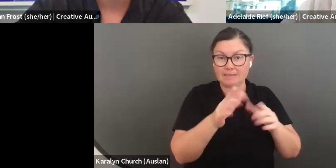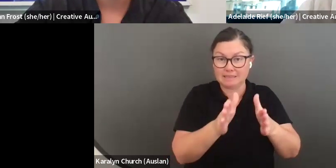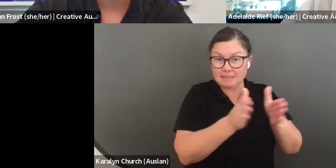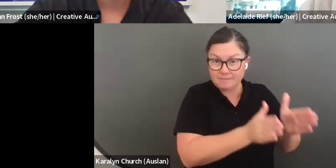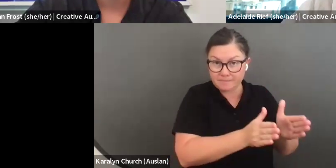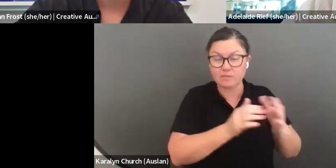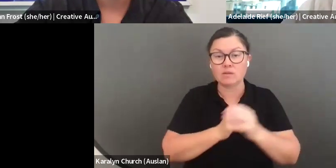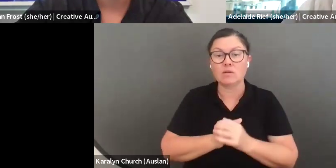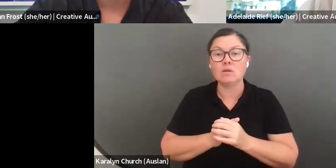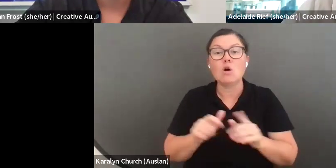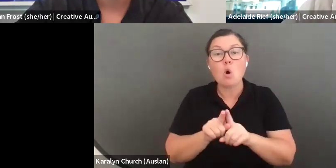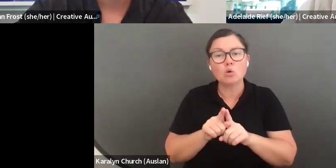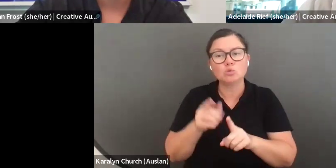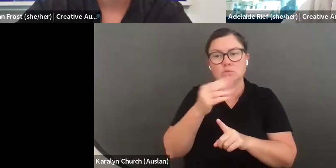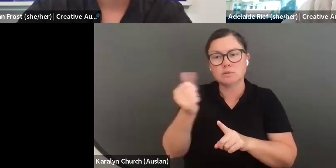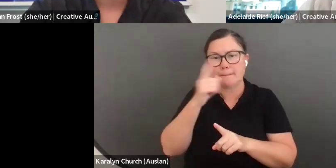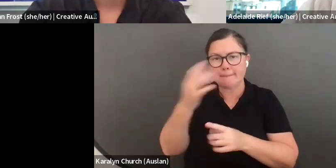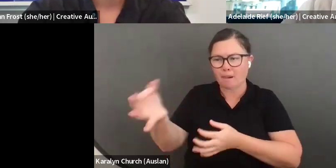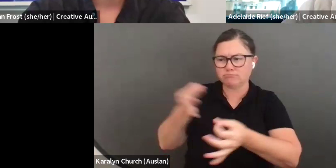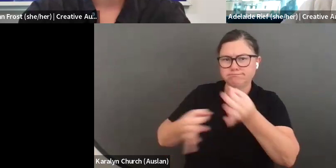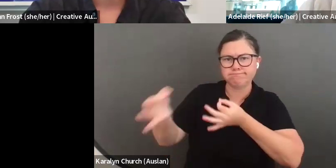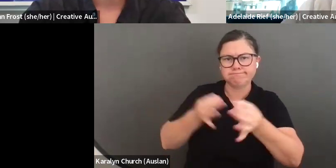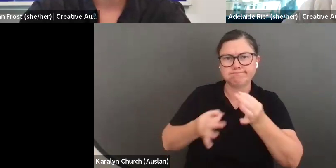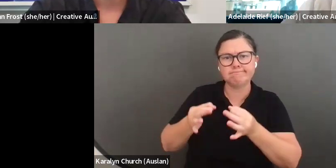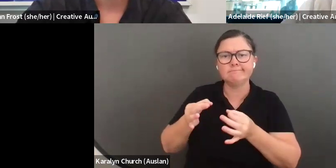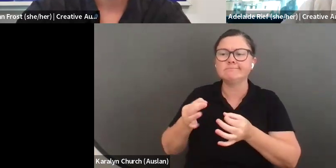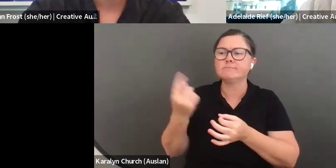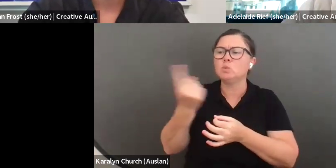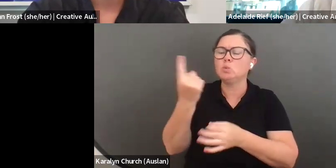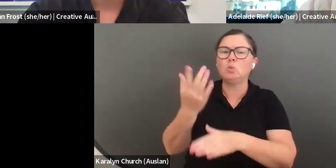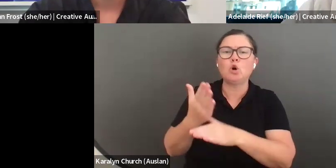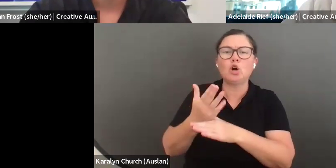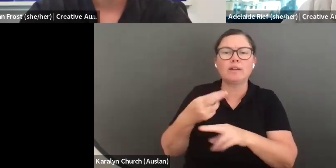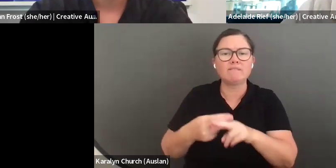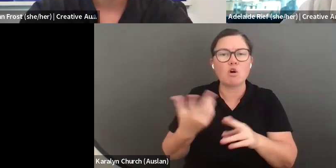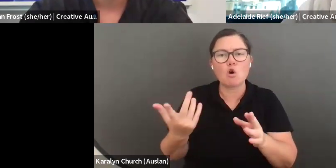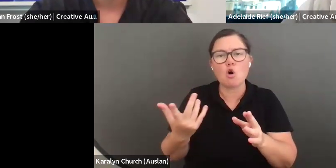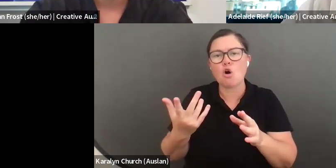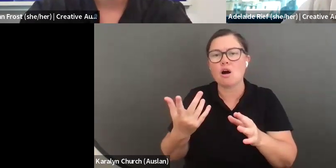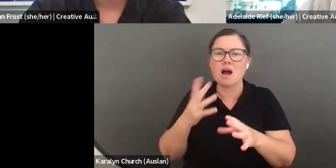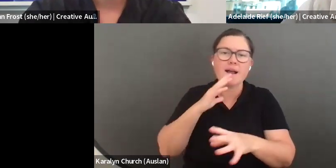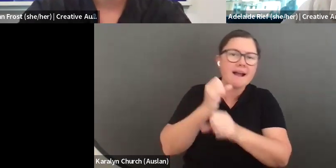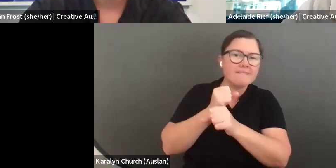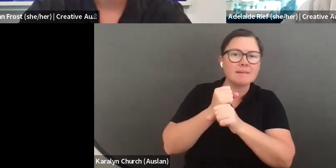will try to get back to you. That is eligibility. The other thing I will mention, because we have some questions about it.